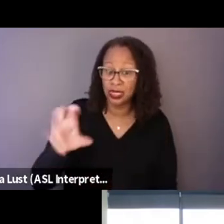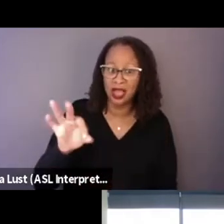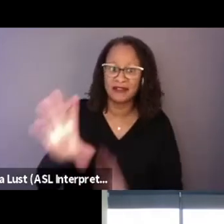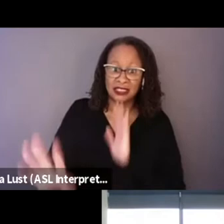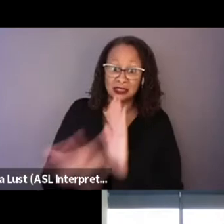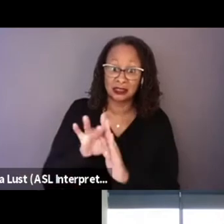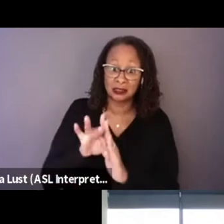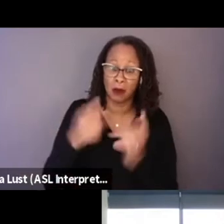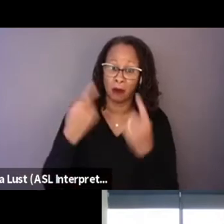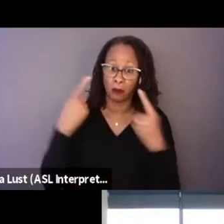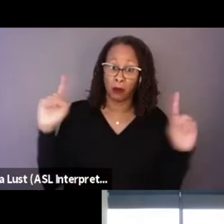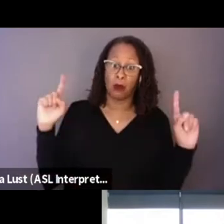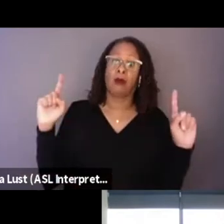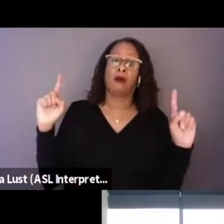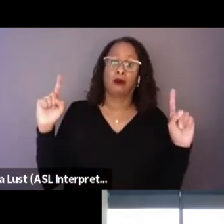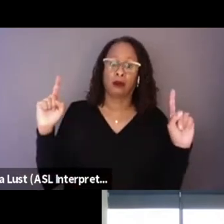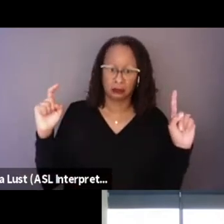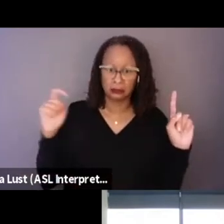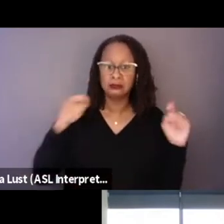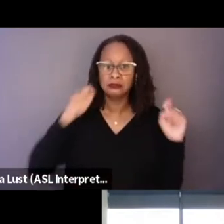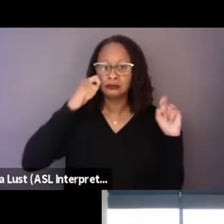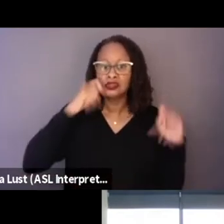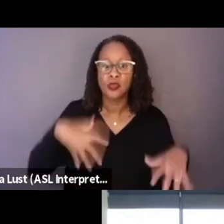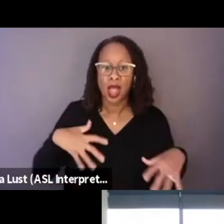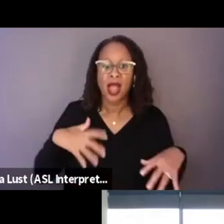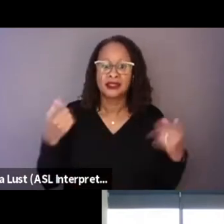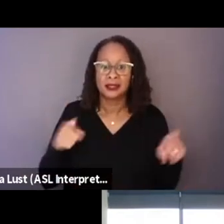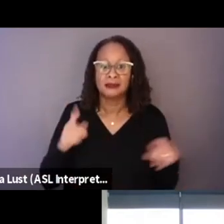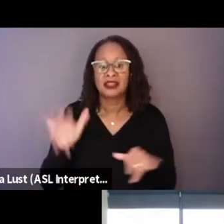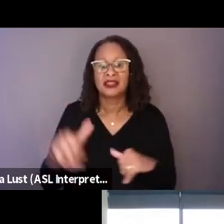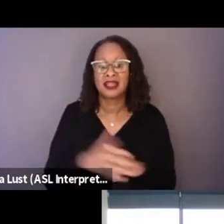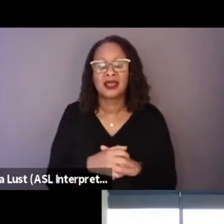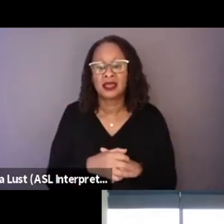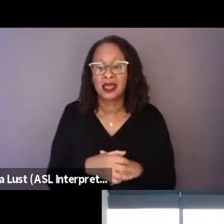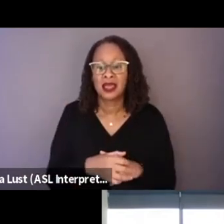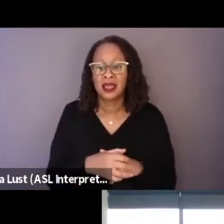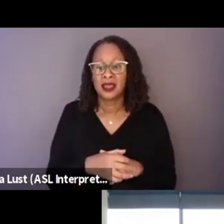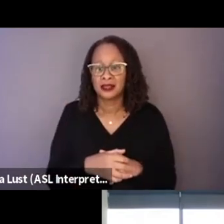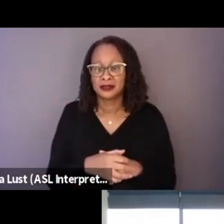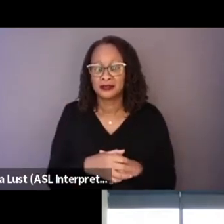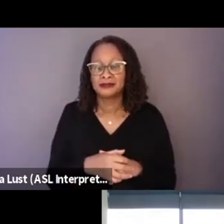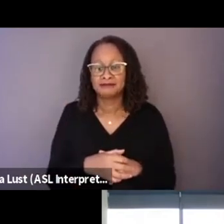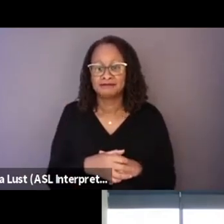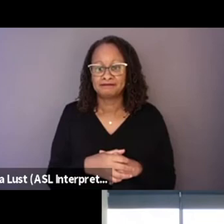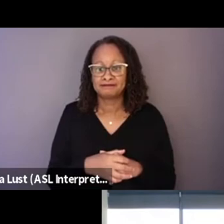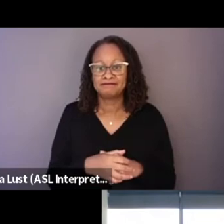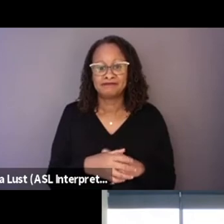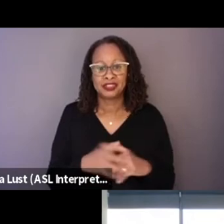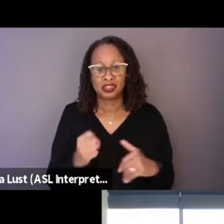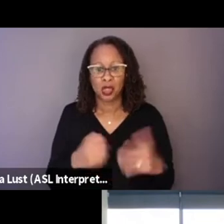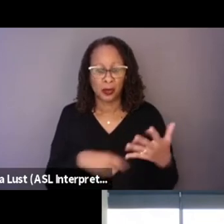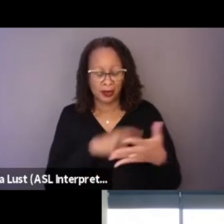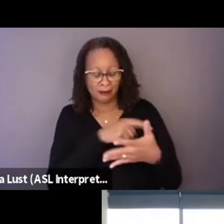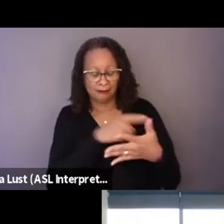for there to be little surprises. So, we landed eventually on this five act structure